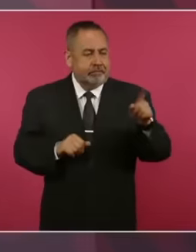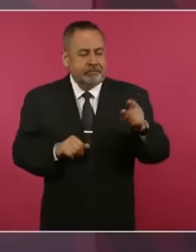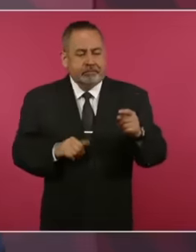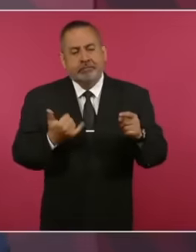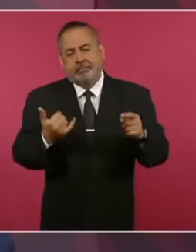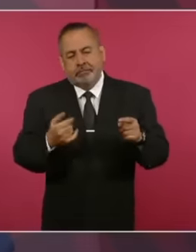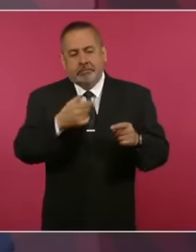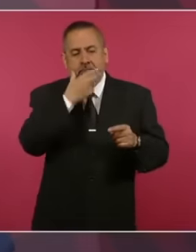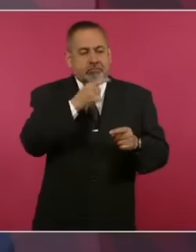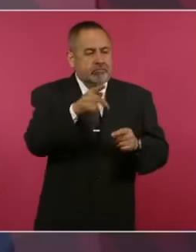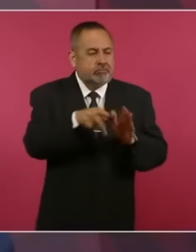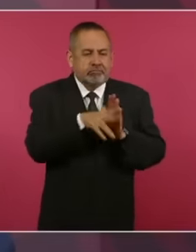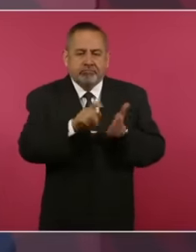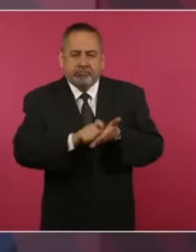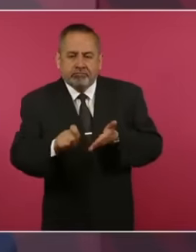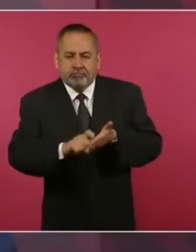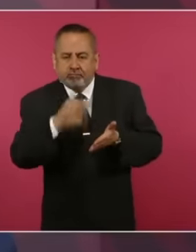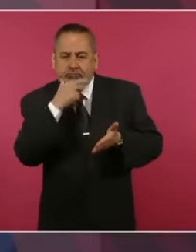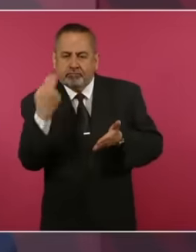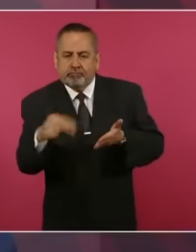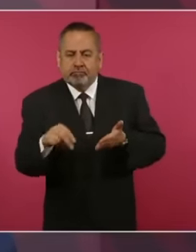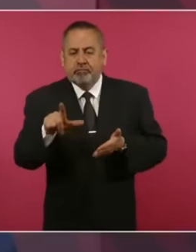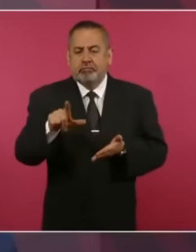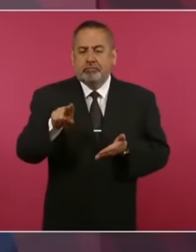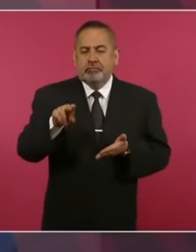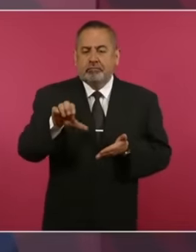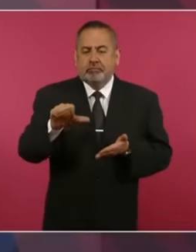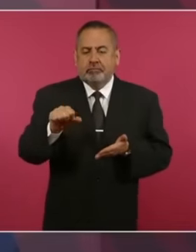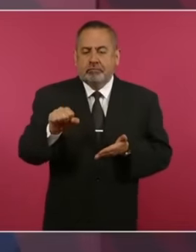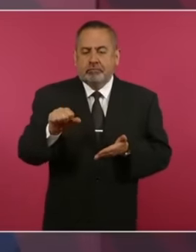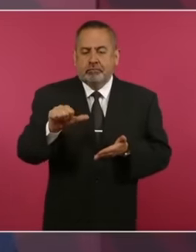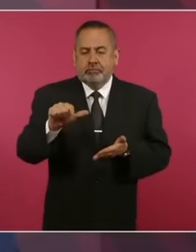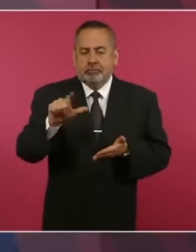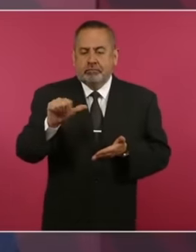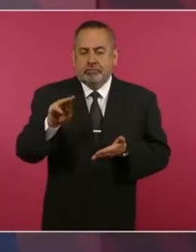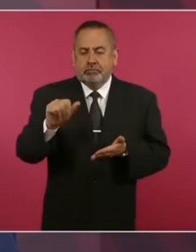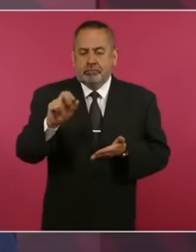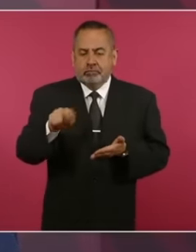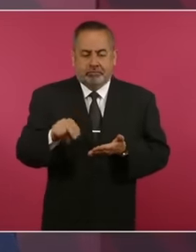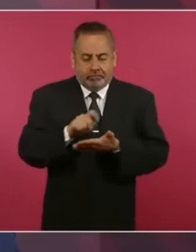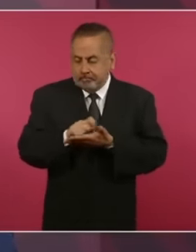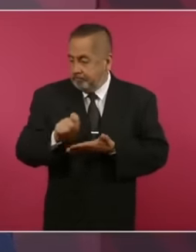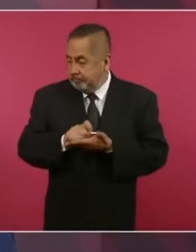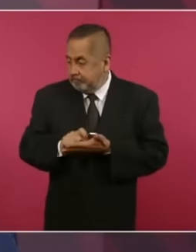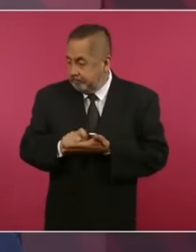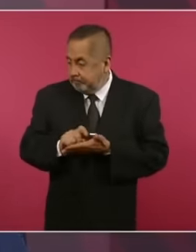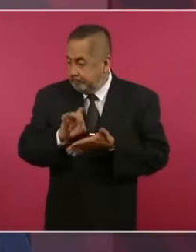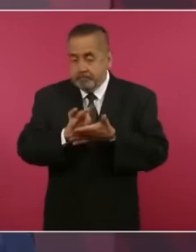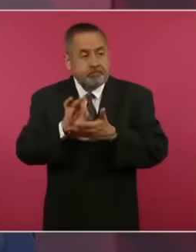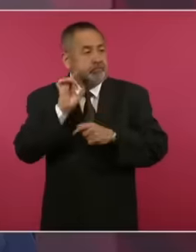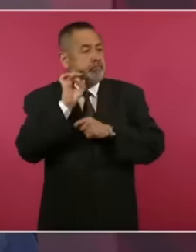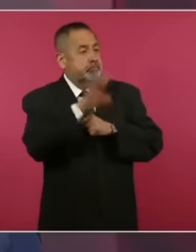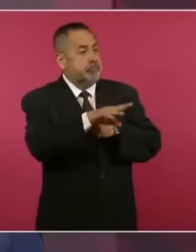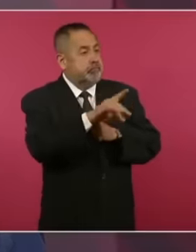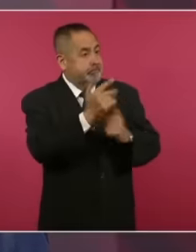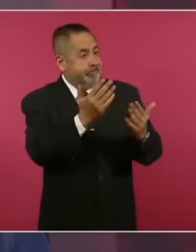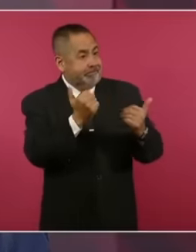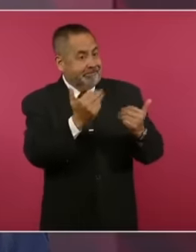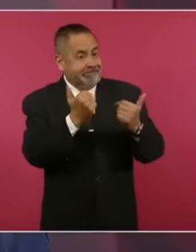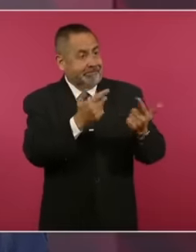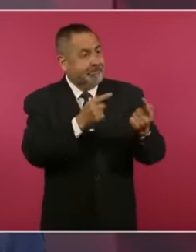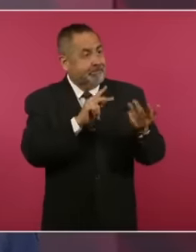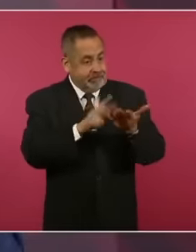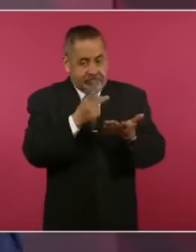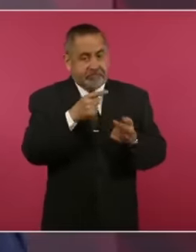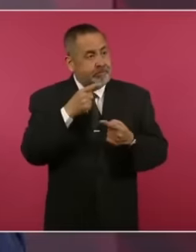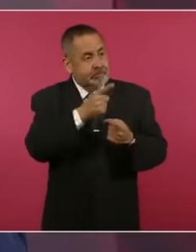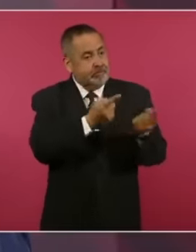writes to Santana Colombia and tells him to come back, I don't know. worry